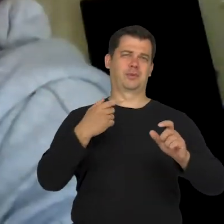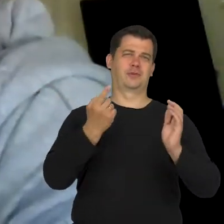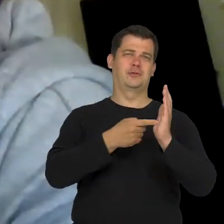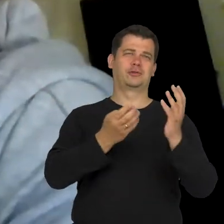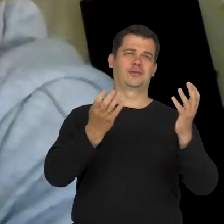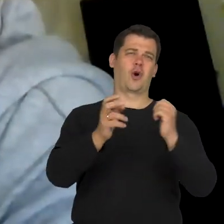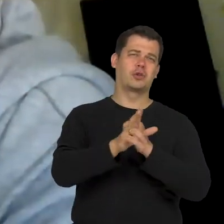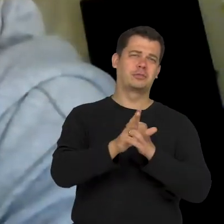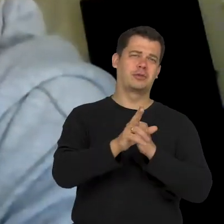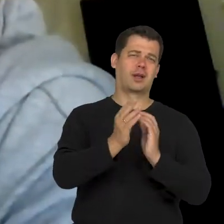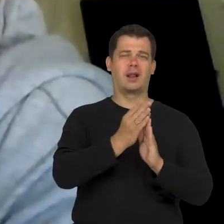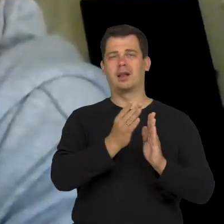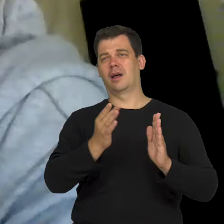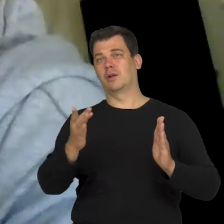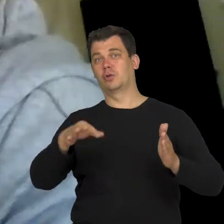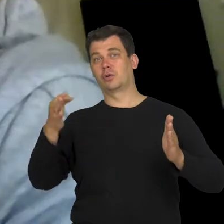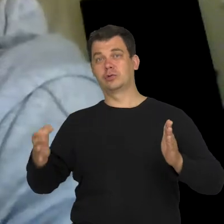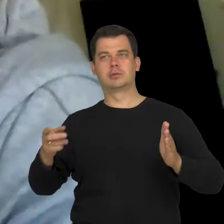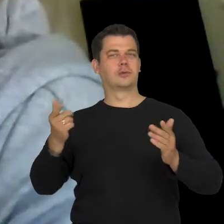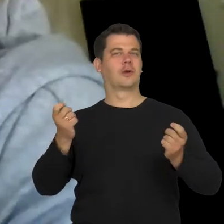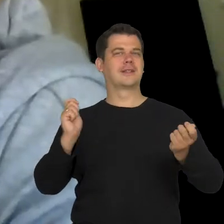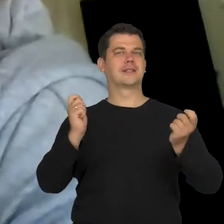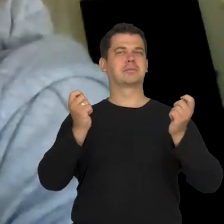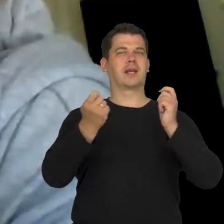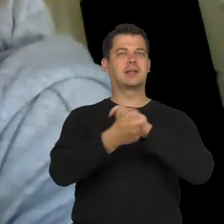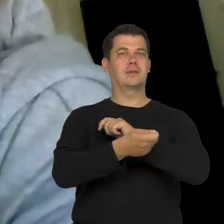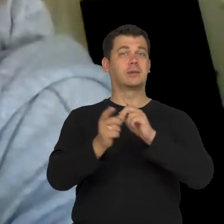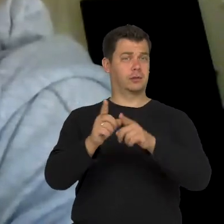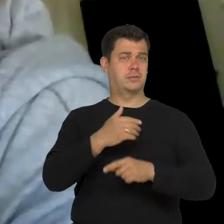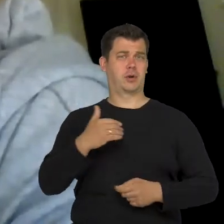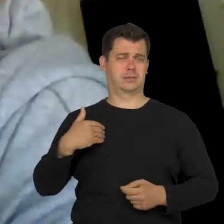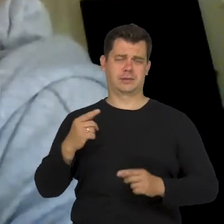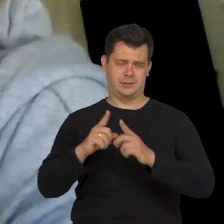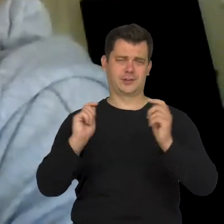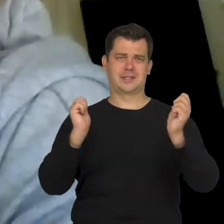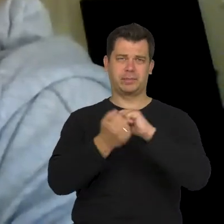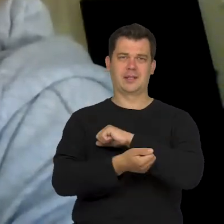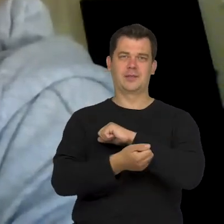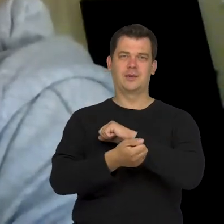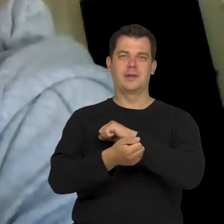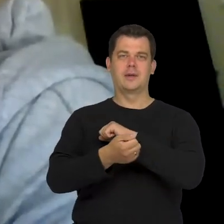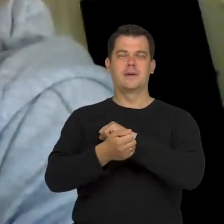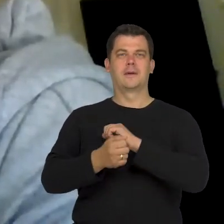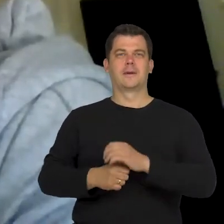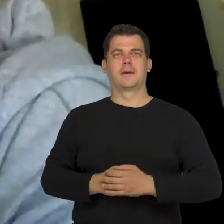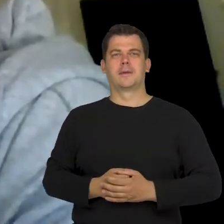changed at the end of the 80's. In Poland as well, however, looking at my children,